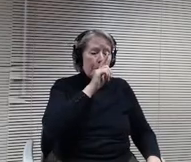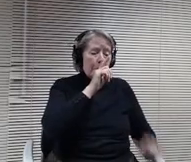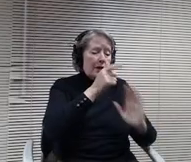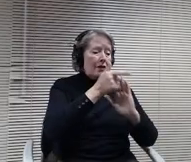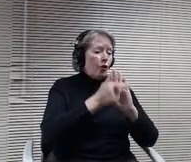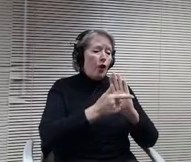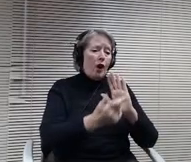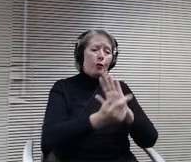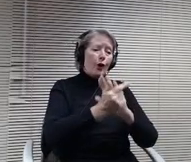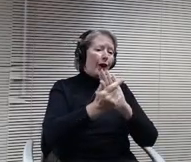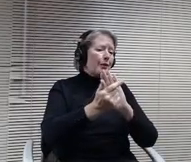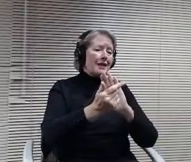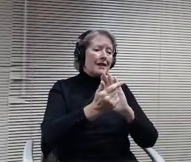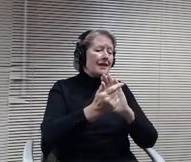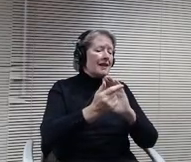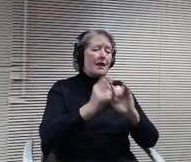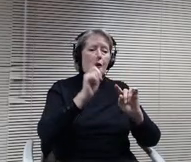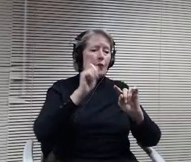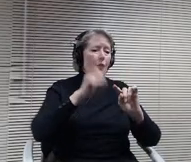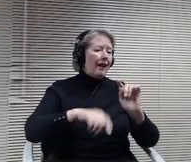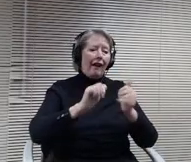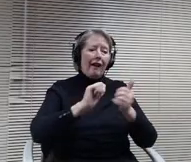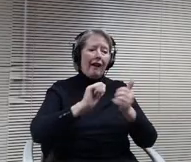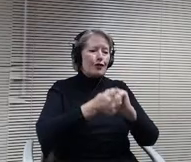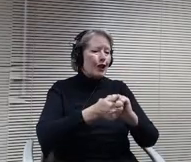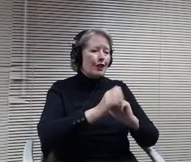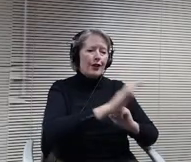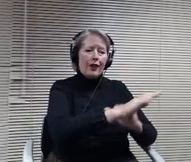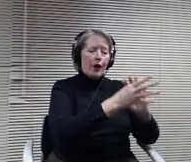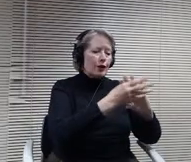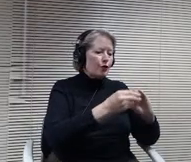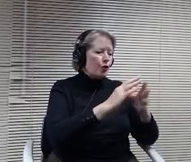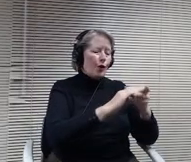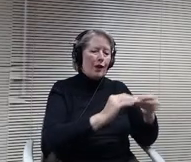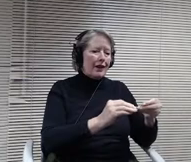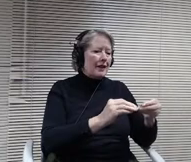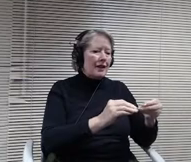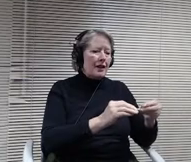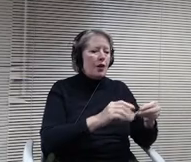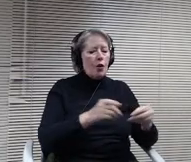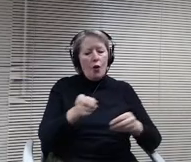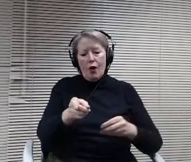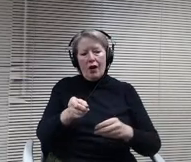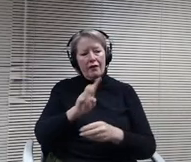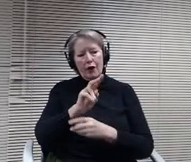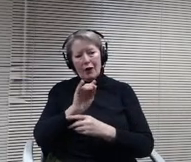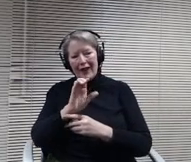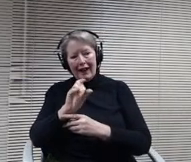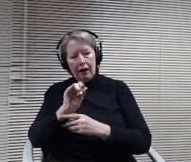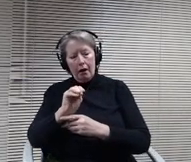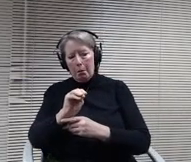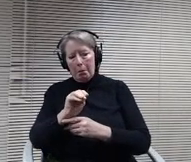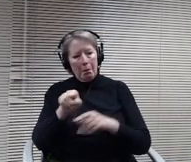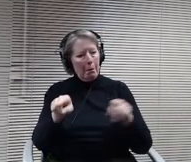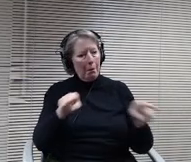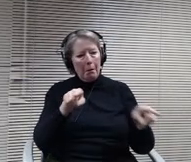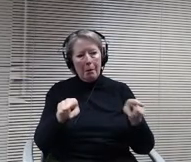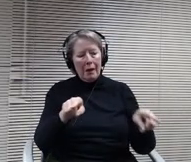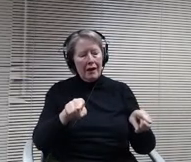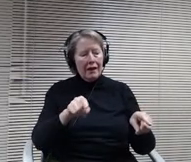correct them publicly or to anyone who was the victim. So I understand the frustration, but that's that's the limitation we